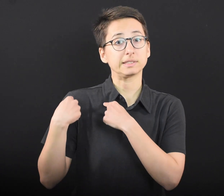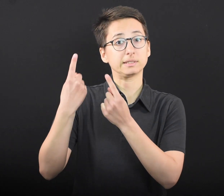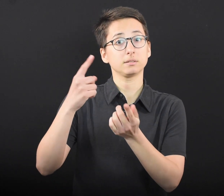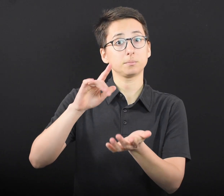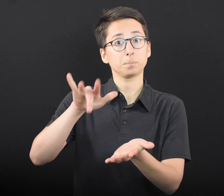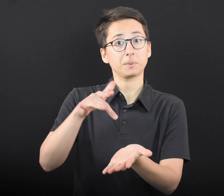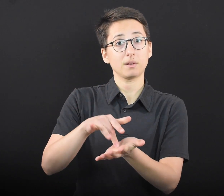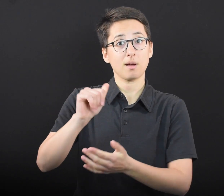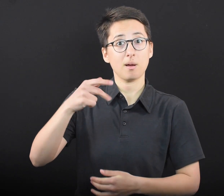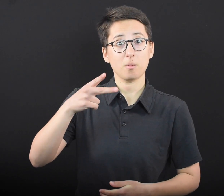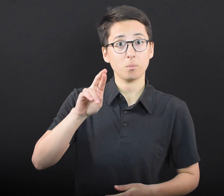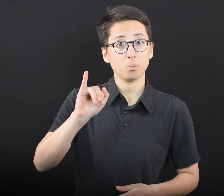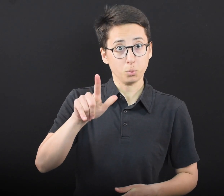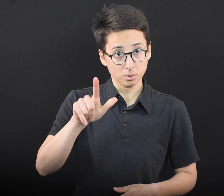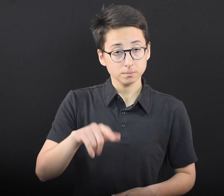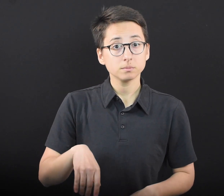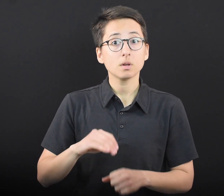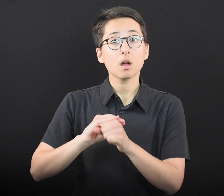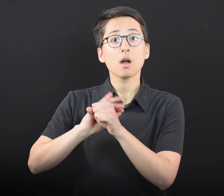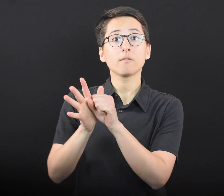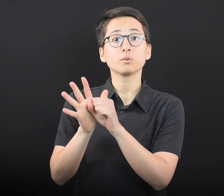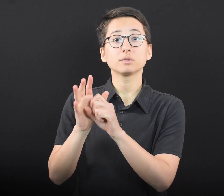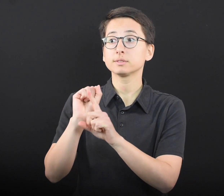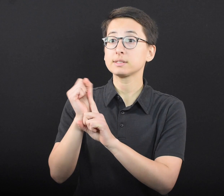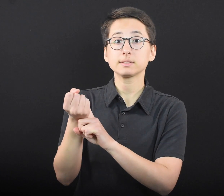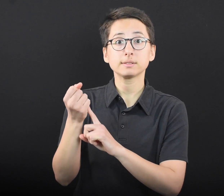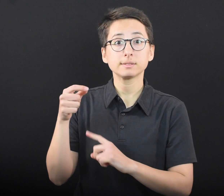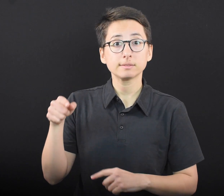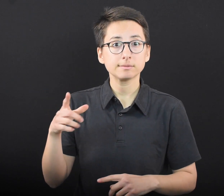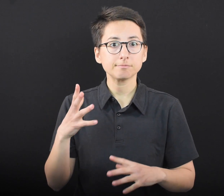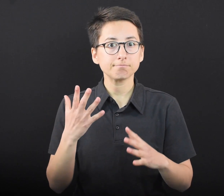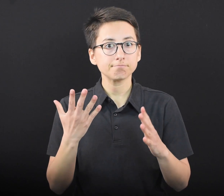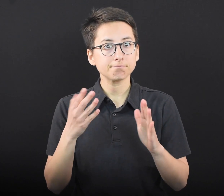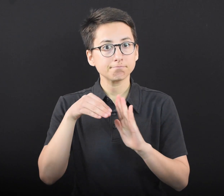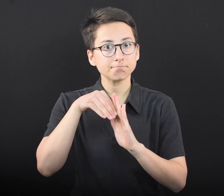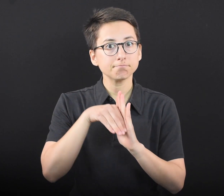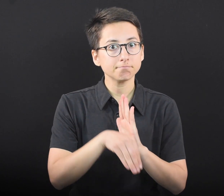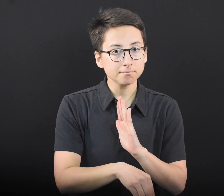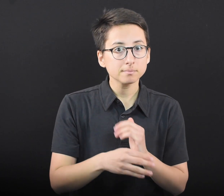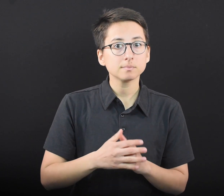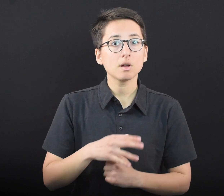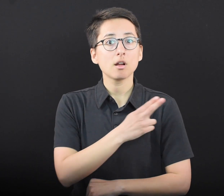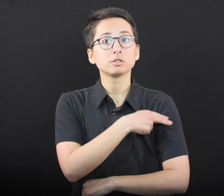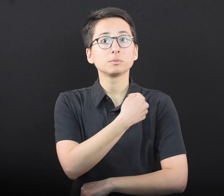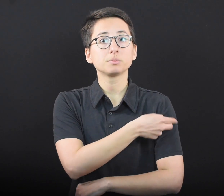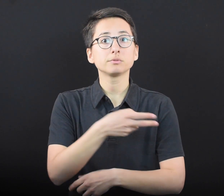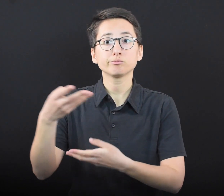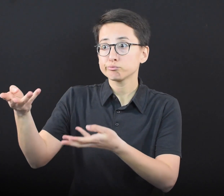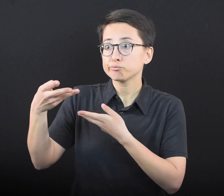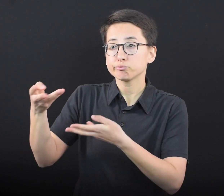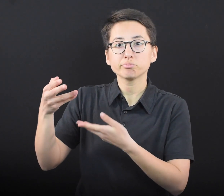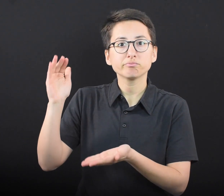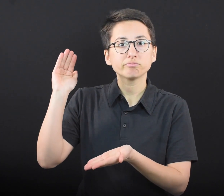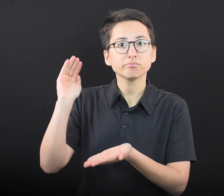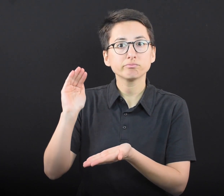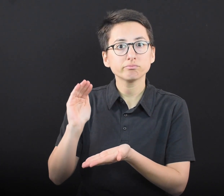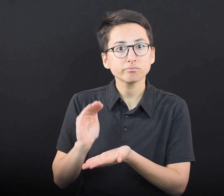Since mid-April, COVID-19 cases have declined. Hospitals are seeing fewer admissions and